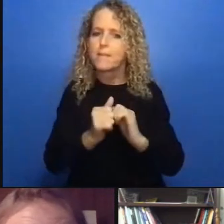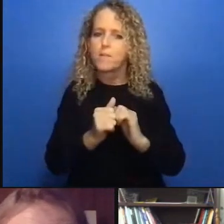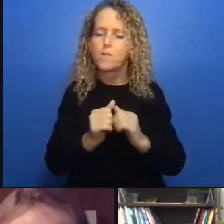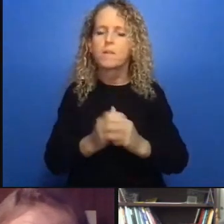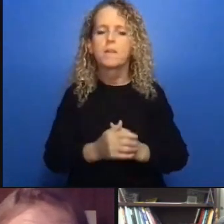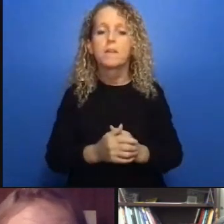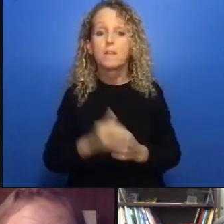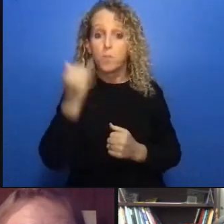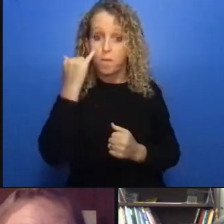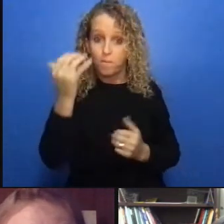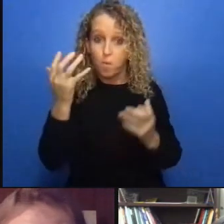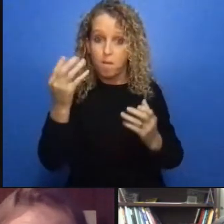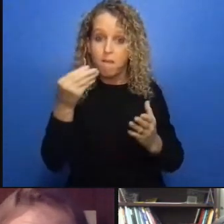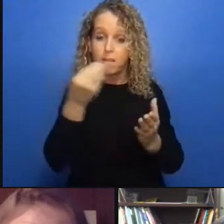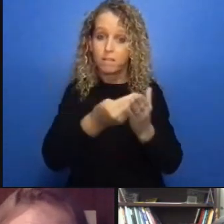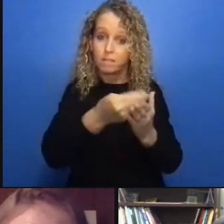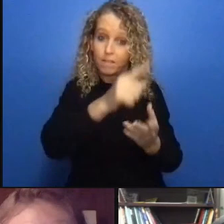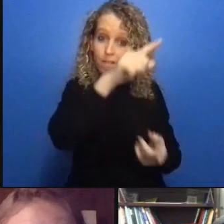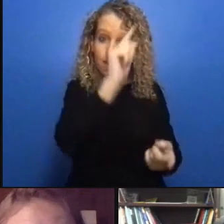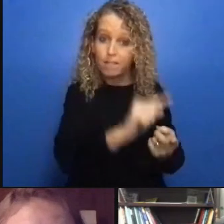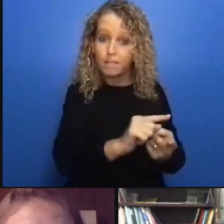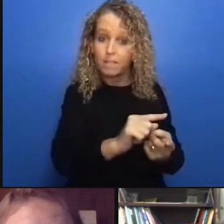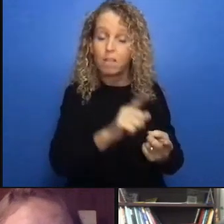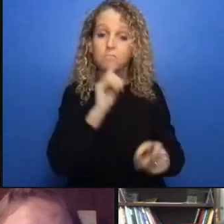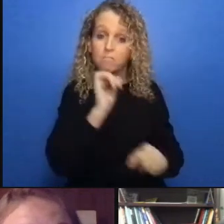i'm just I was just waiting for a minute to get and make sure that and